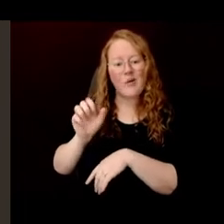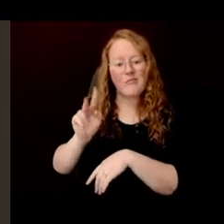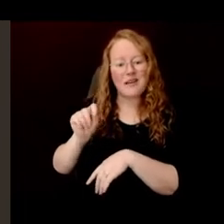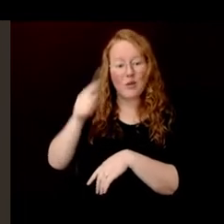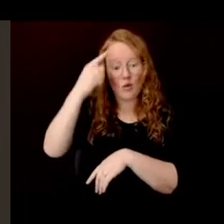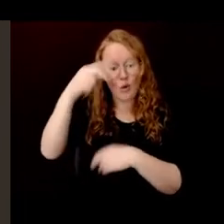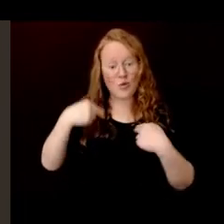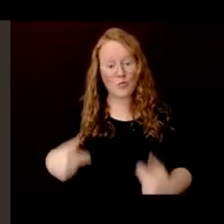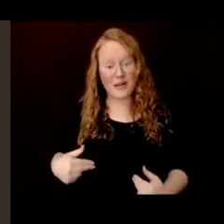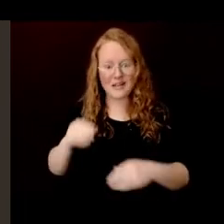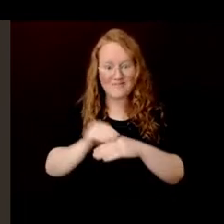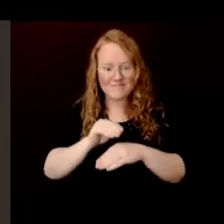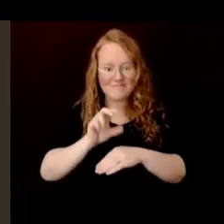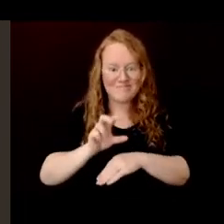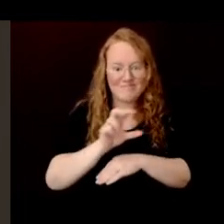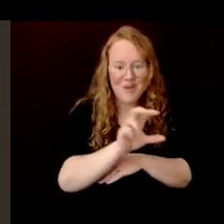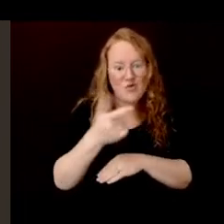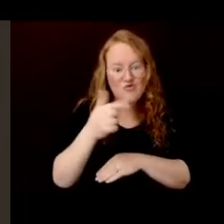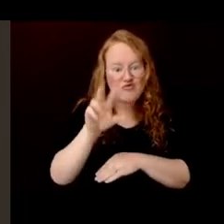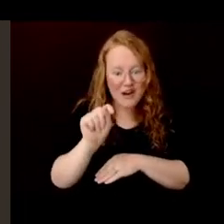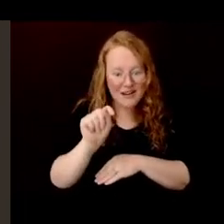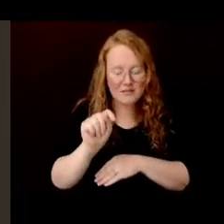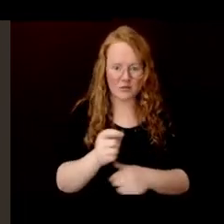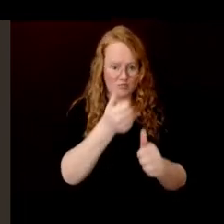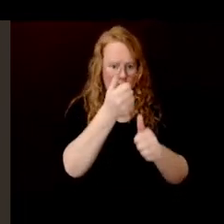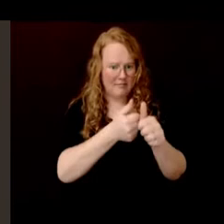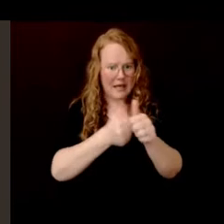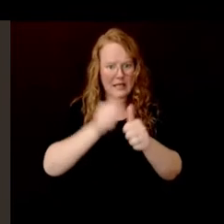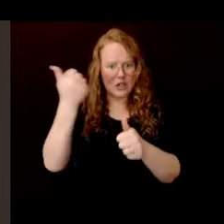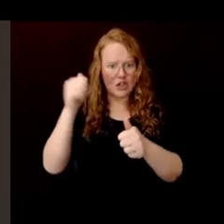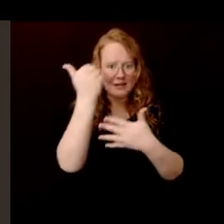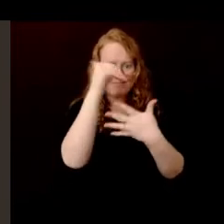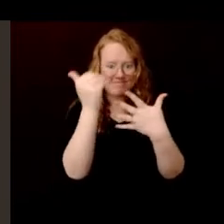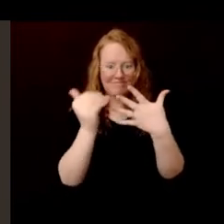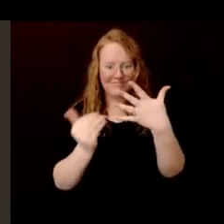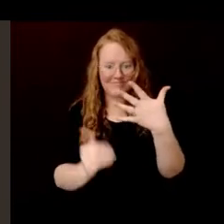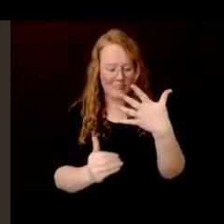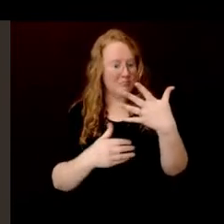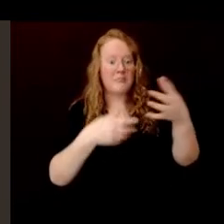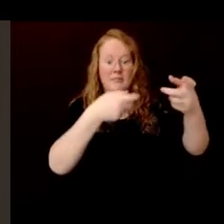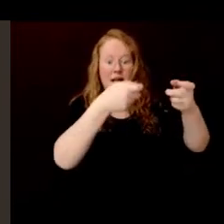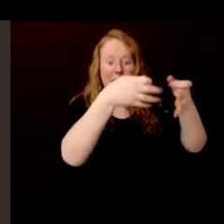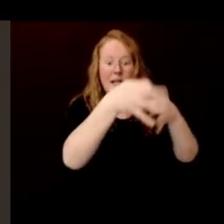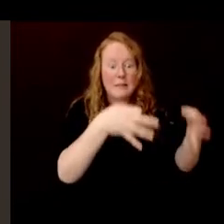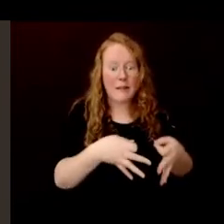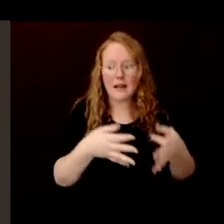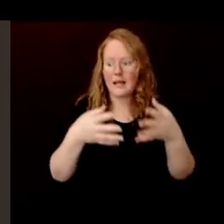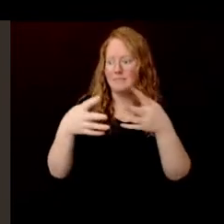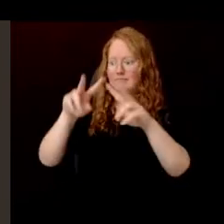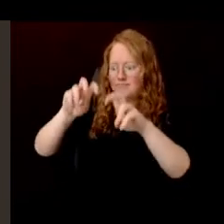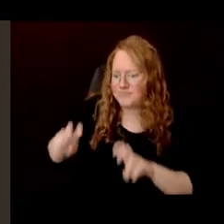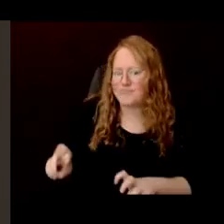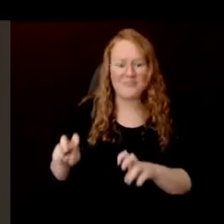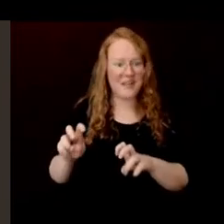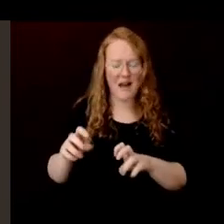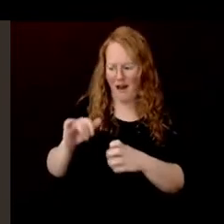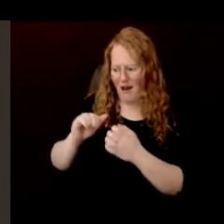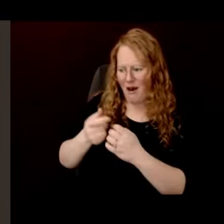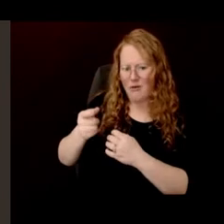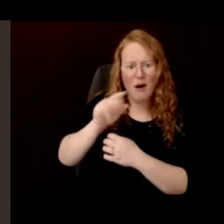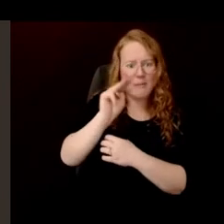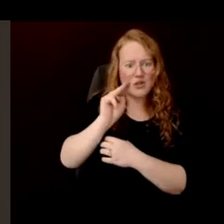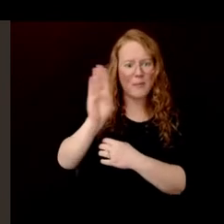Each of the ten talks in this series will explore the ways that plants and people interact through the lens of the Missouri Botanical Garden's biocultural collection.